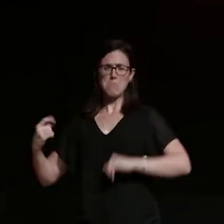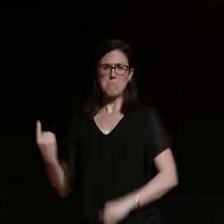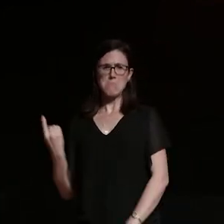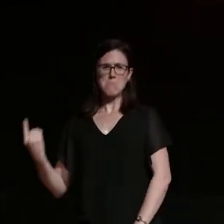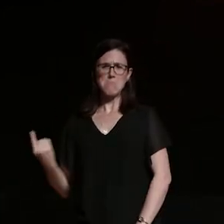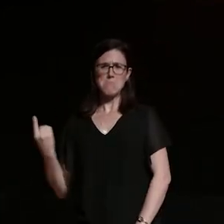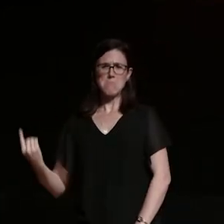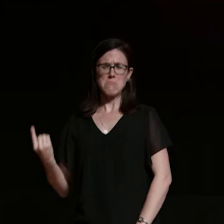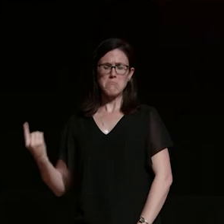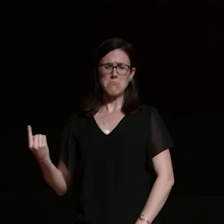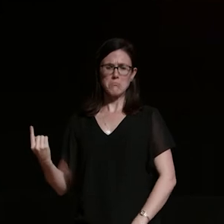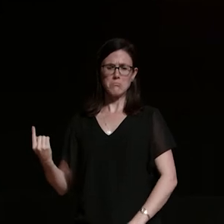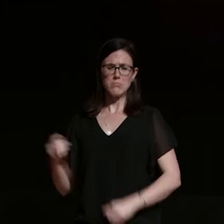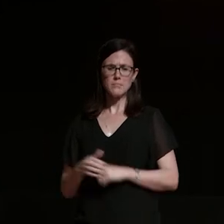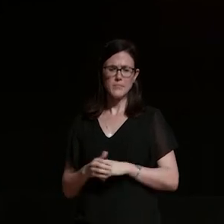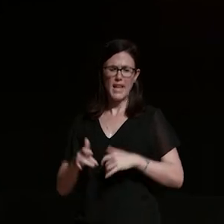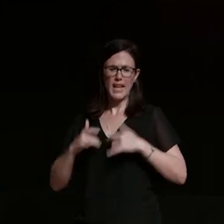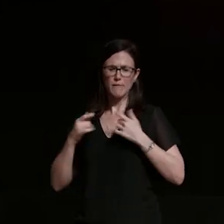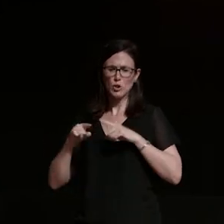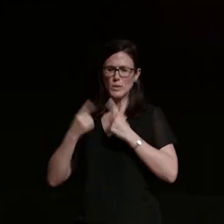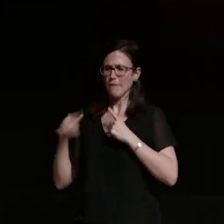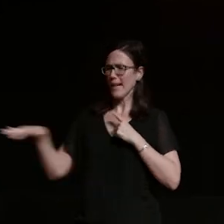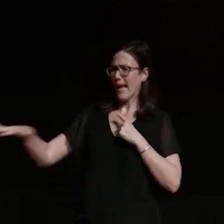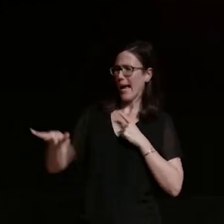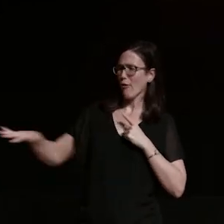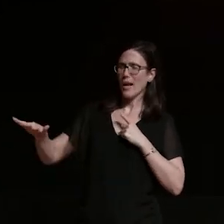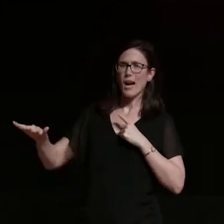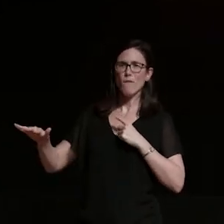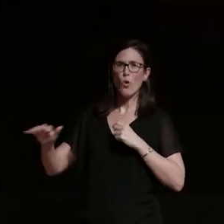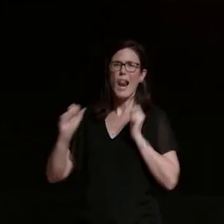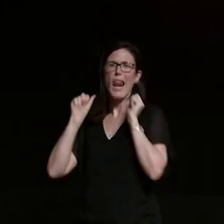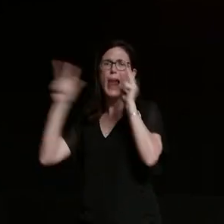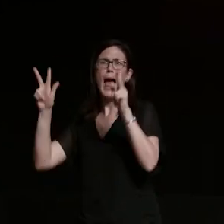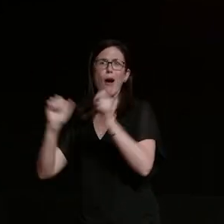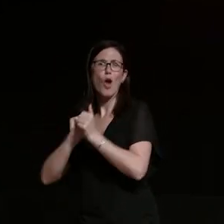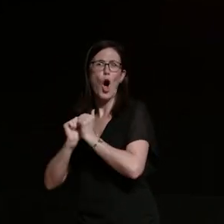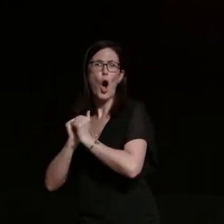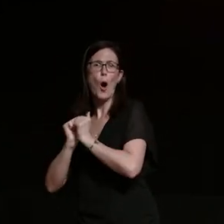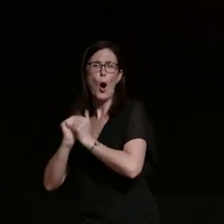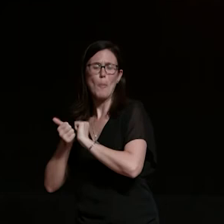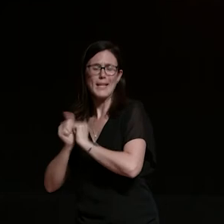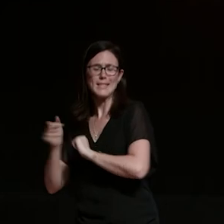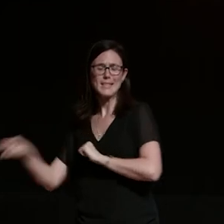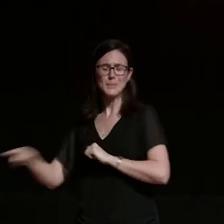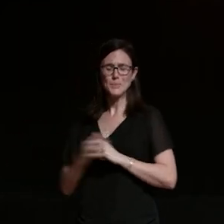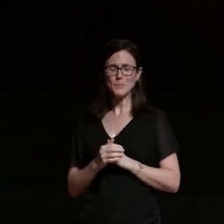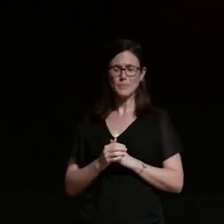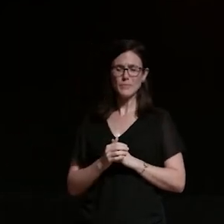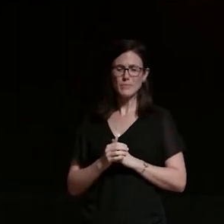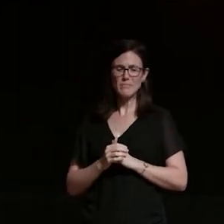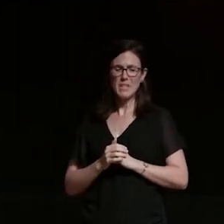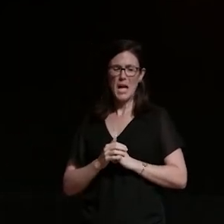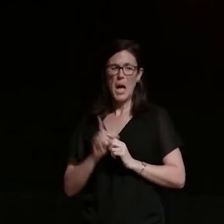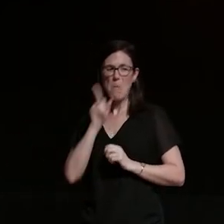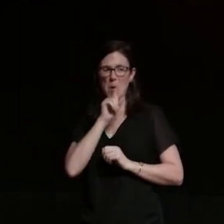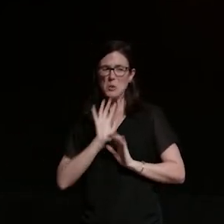to get their own loud hobbies-based property um and to in his words get away from people so it was